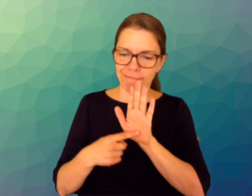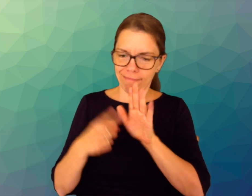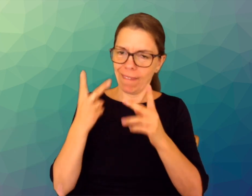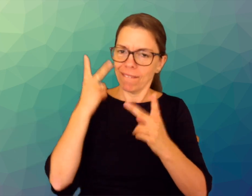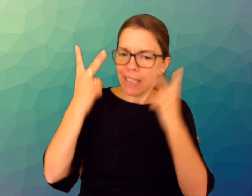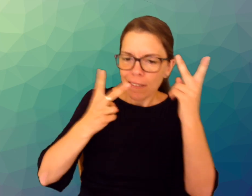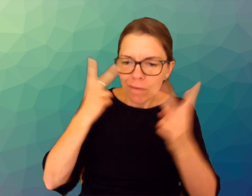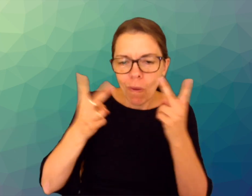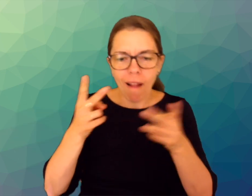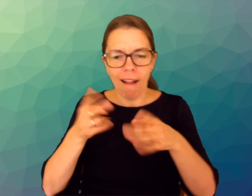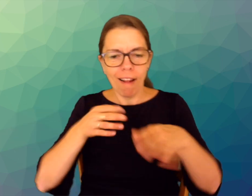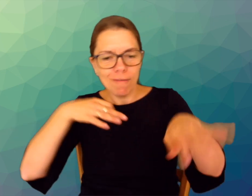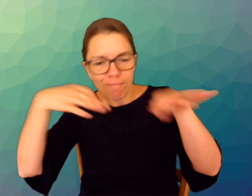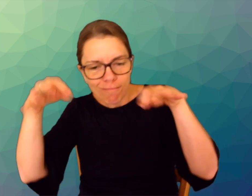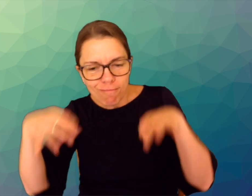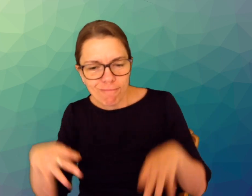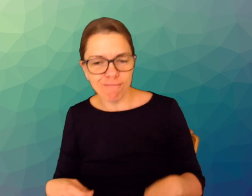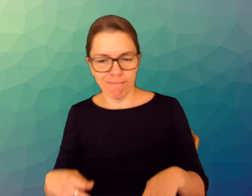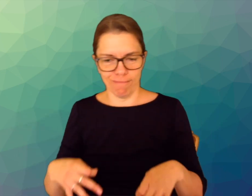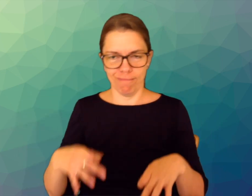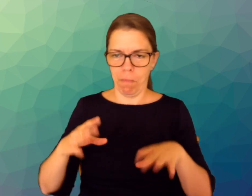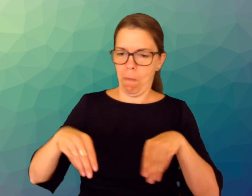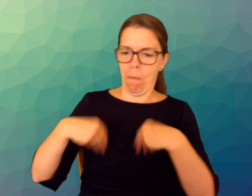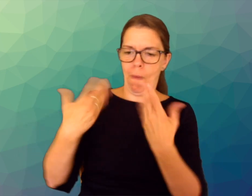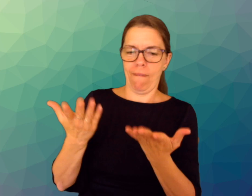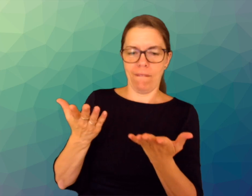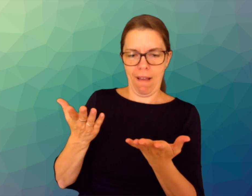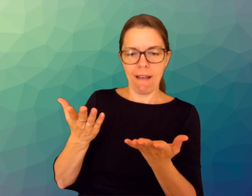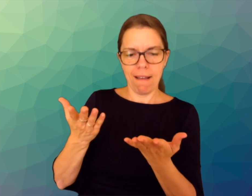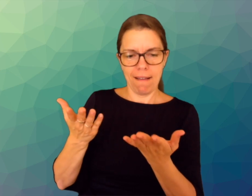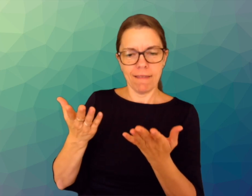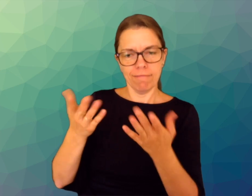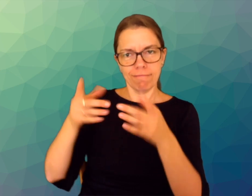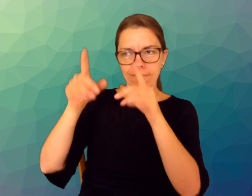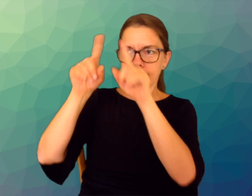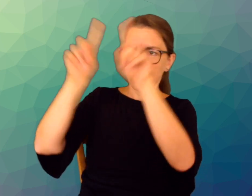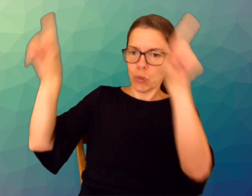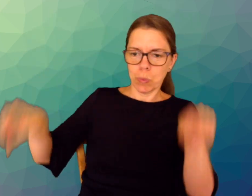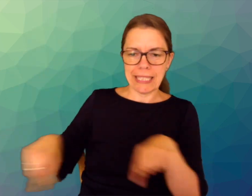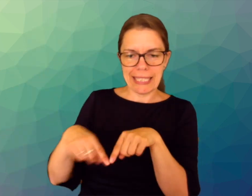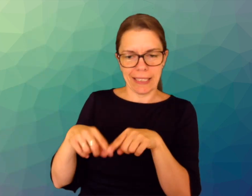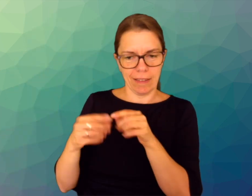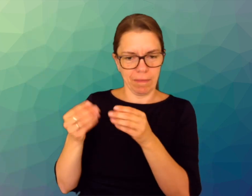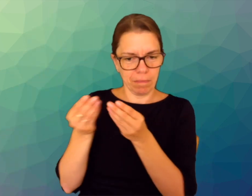There will be a screen where visuals will be projected.